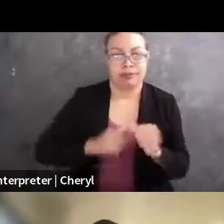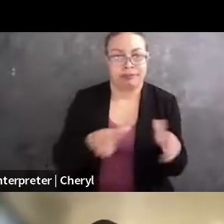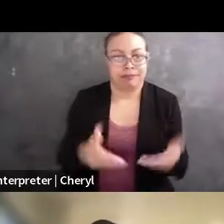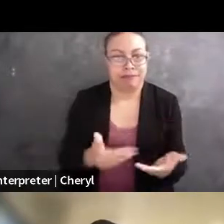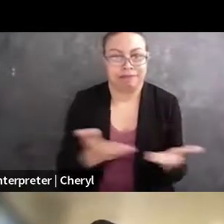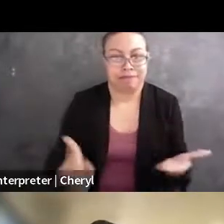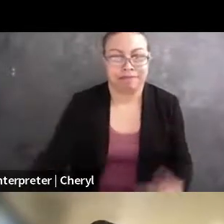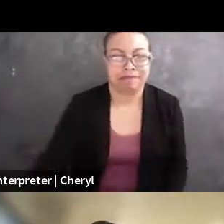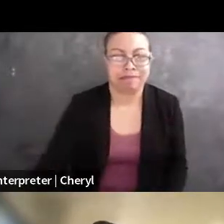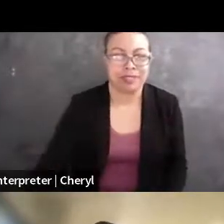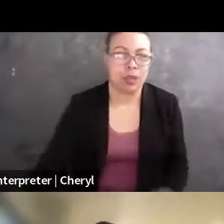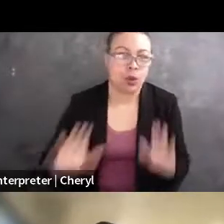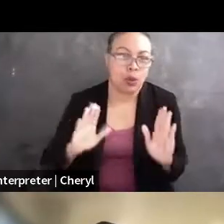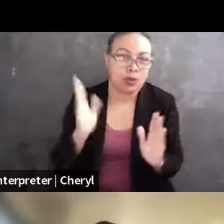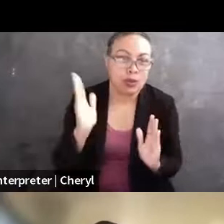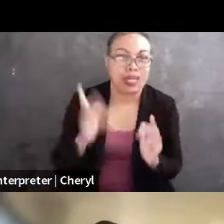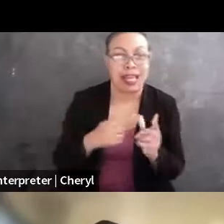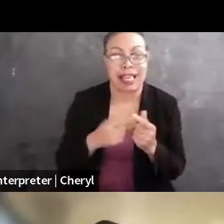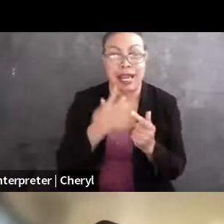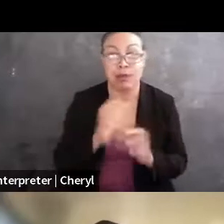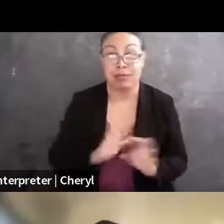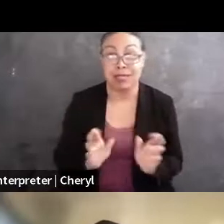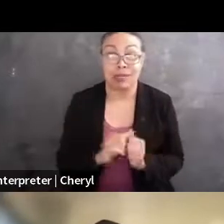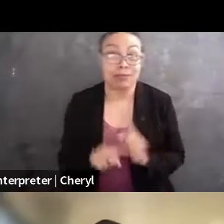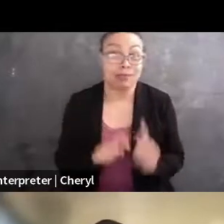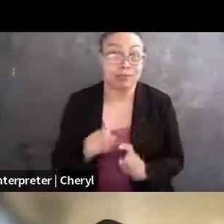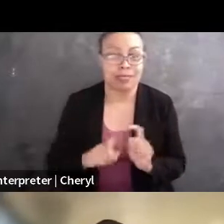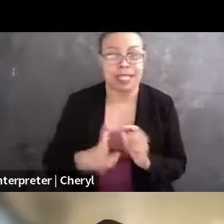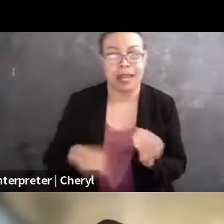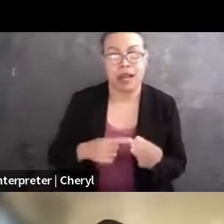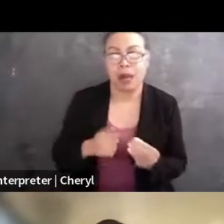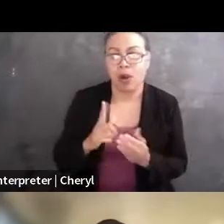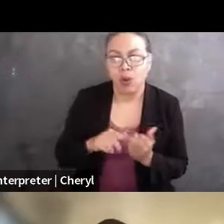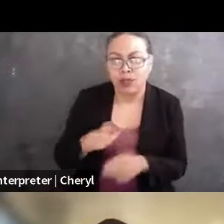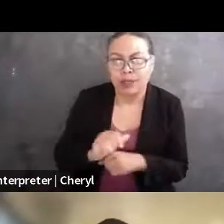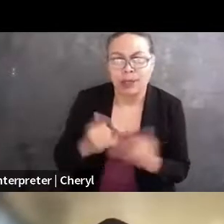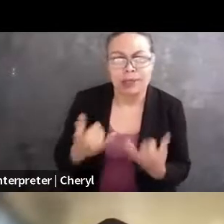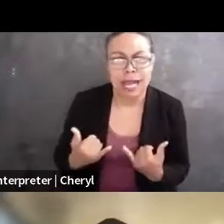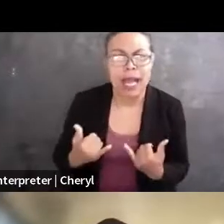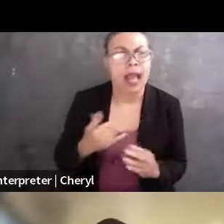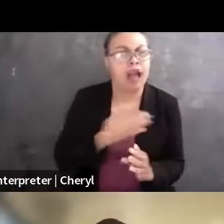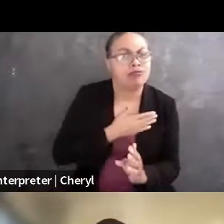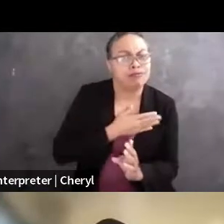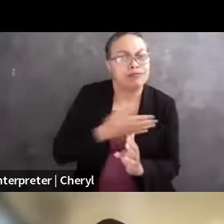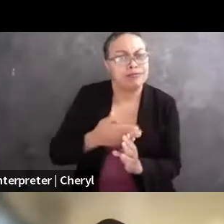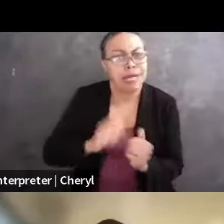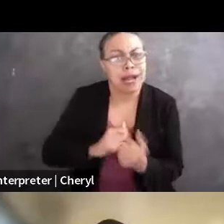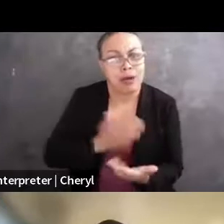and then I'm gonna tee us up with some questions about, you know, what they do now, how they've gotten to what they are doing, advice that they might have